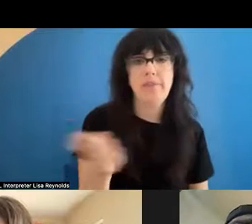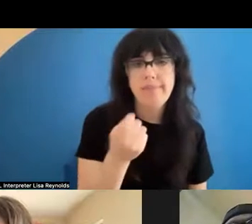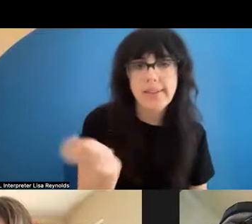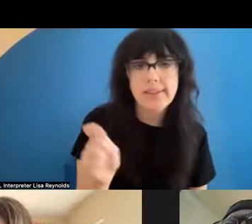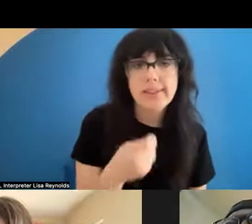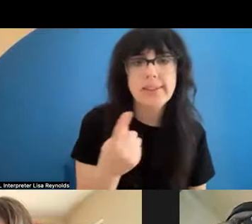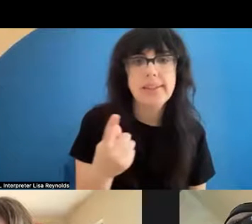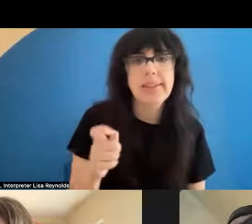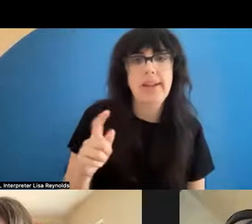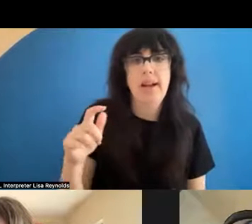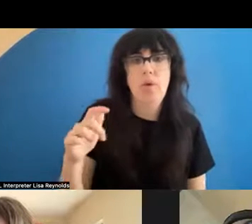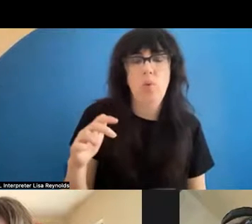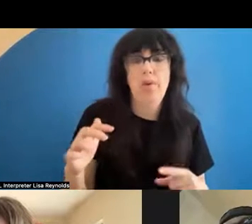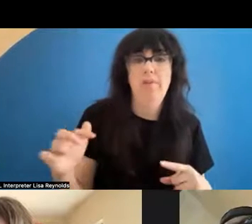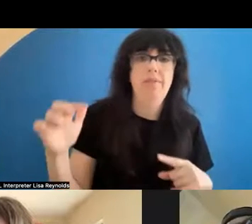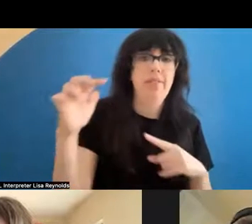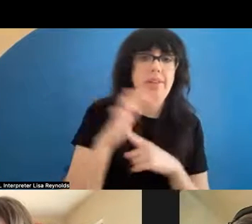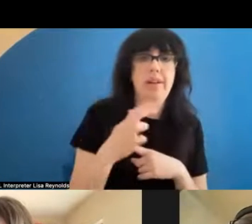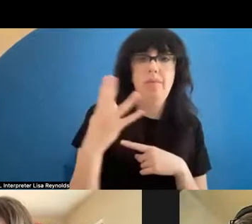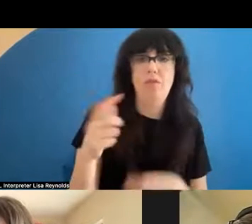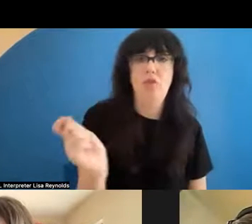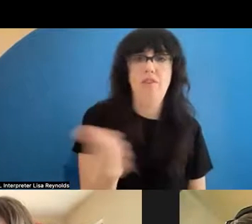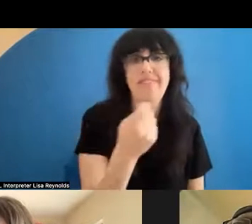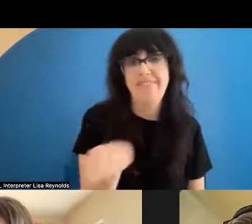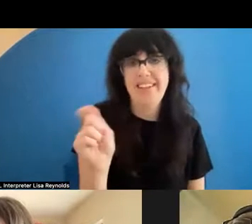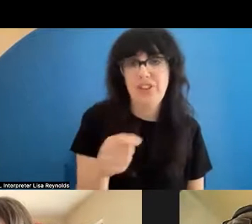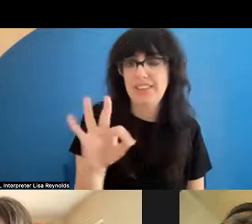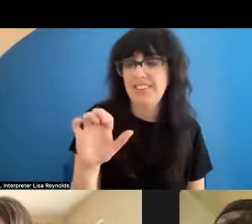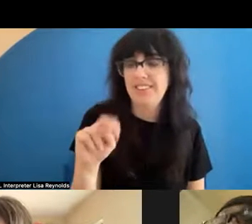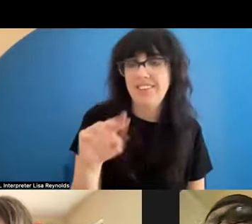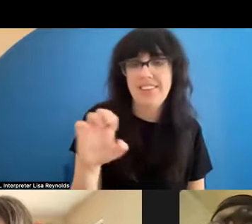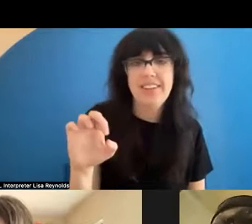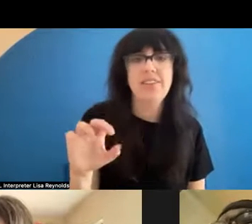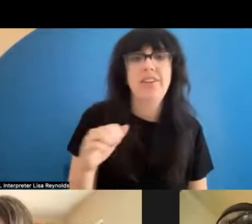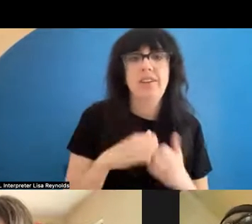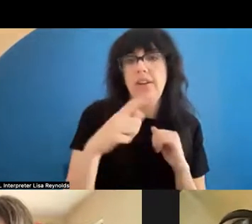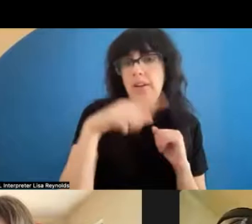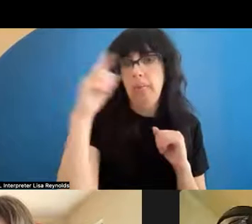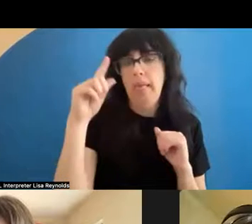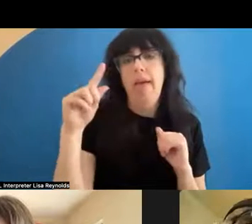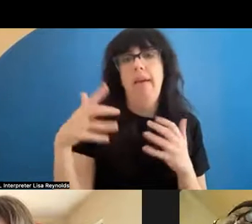the top four fencing buy s -- in black American fence ing